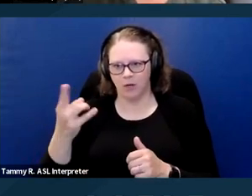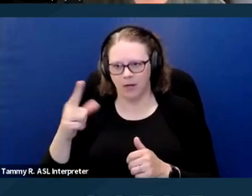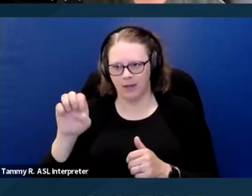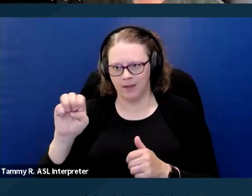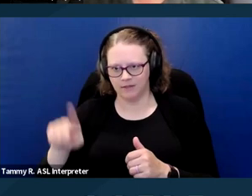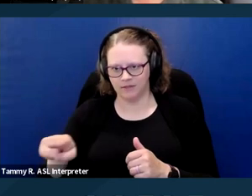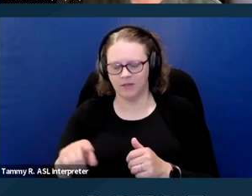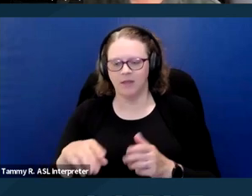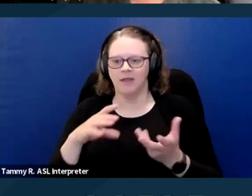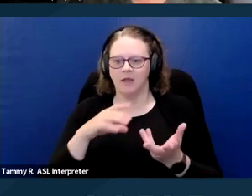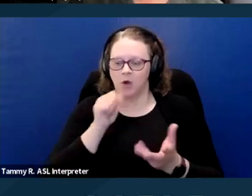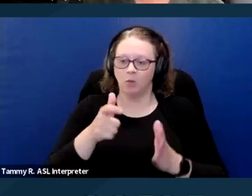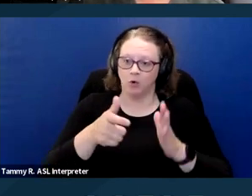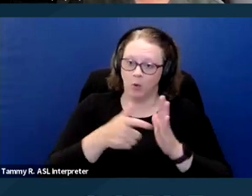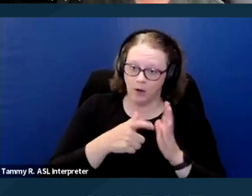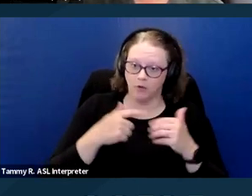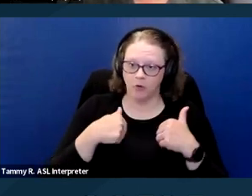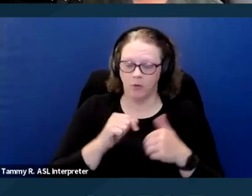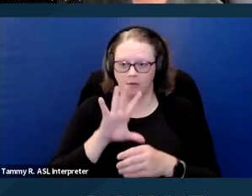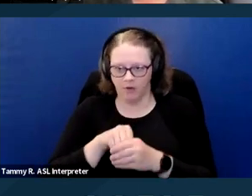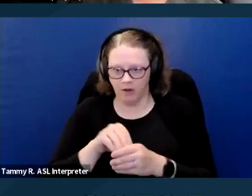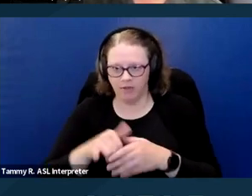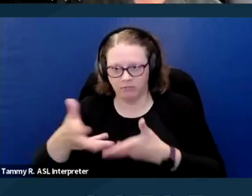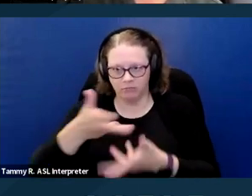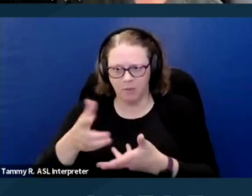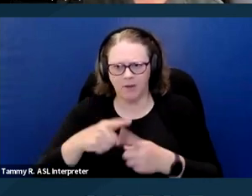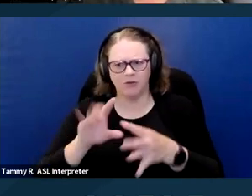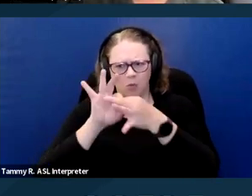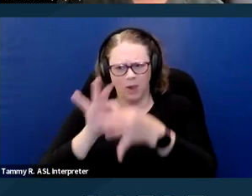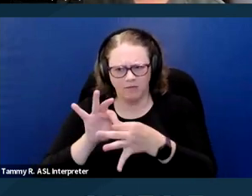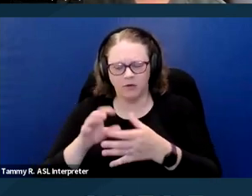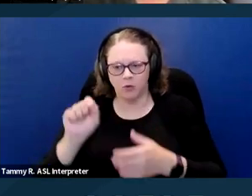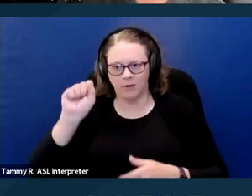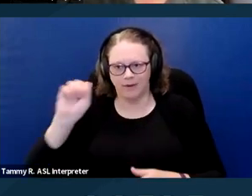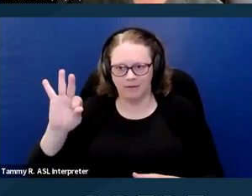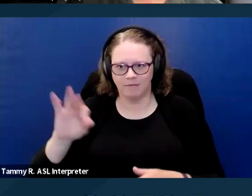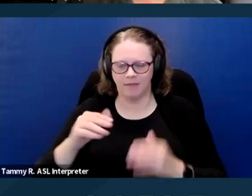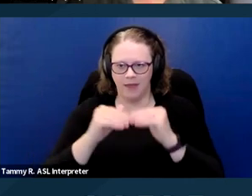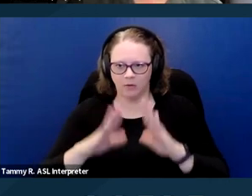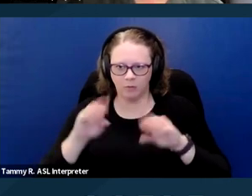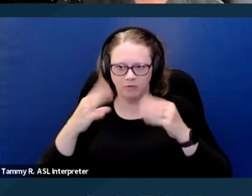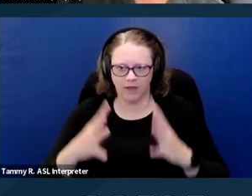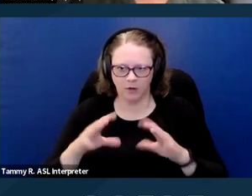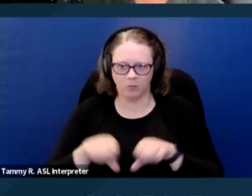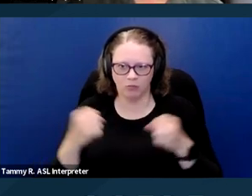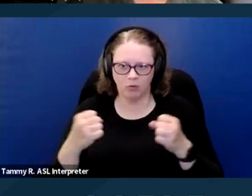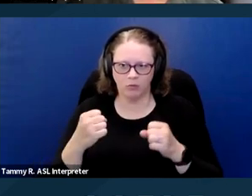it is something that comes that's very relevant to whether or not a housing provider violated someone's rights.